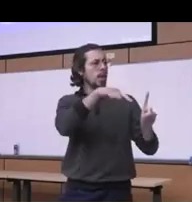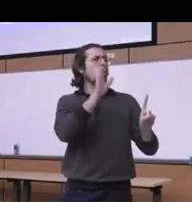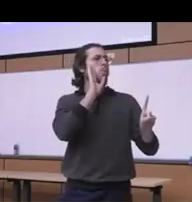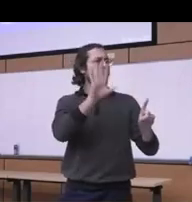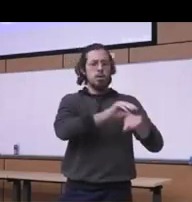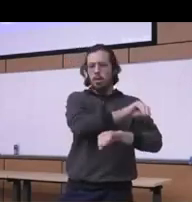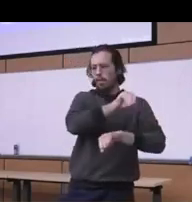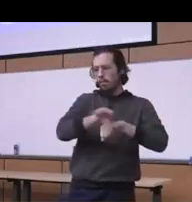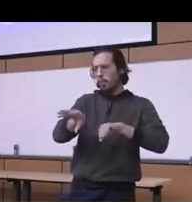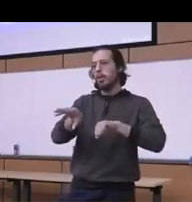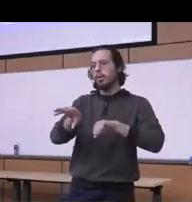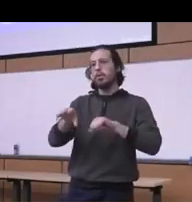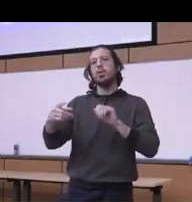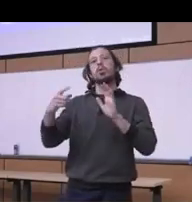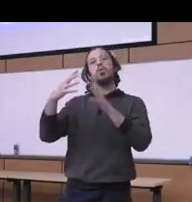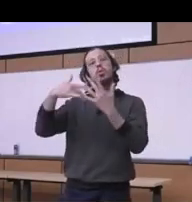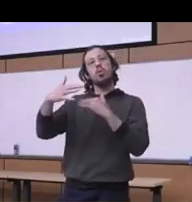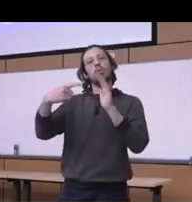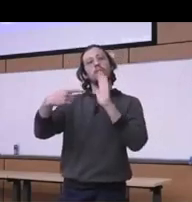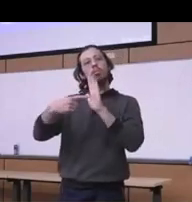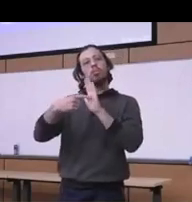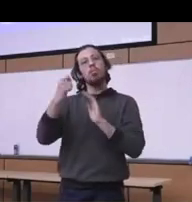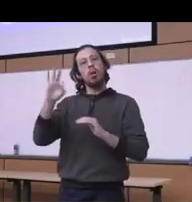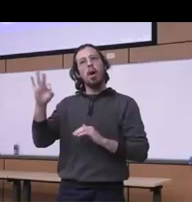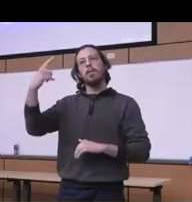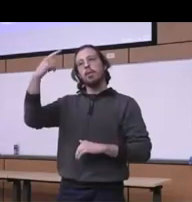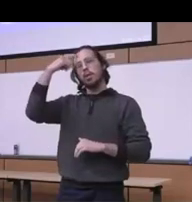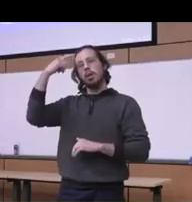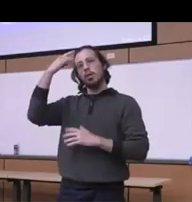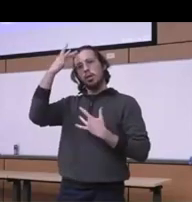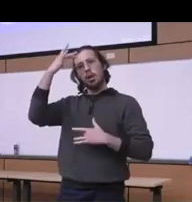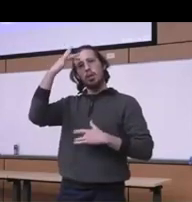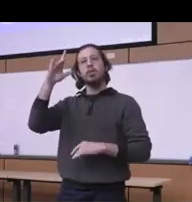psychiatric disorder as well as substance use disorders thereby impacting stigmatizing cues